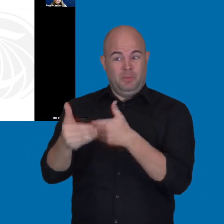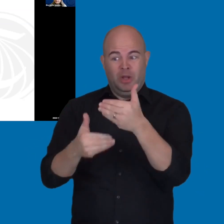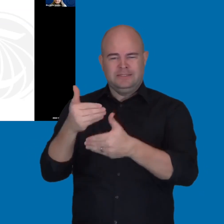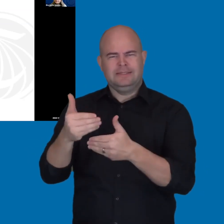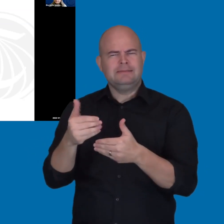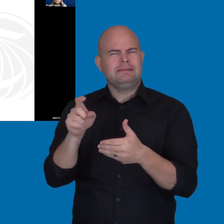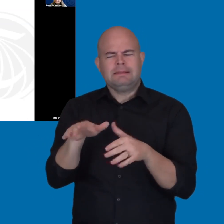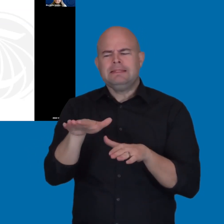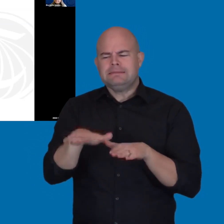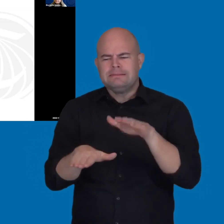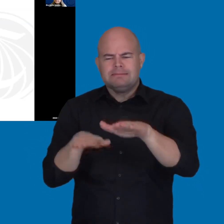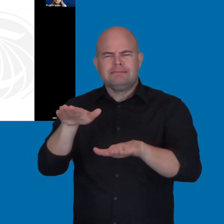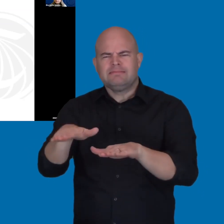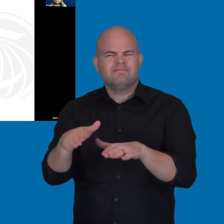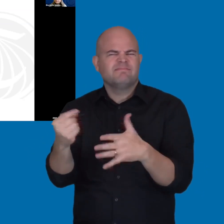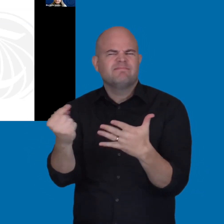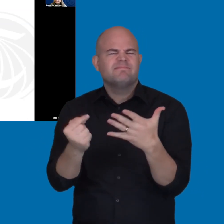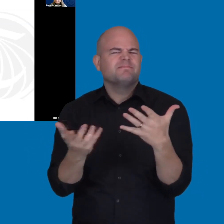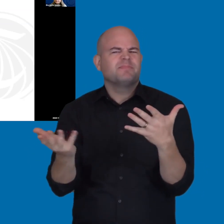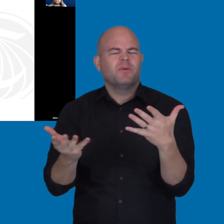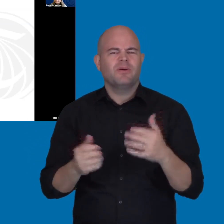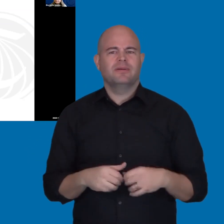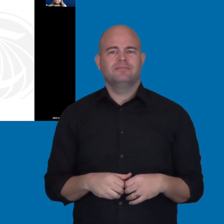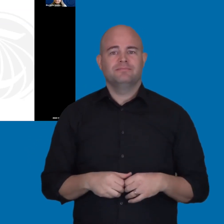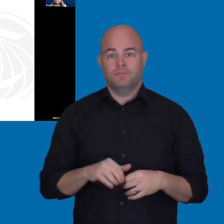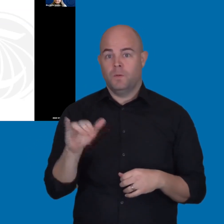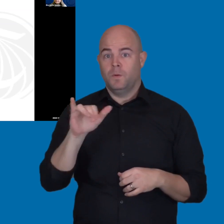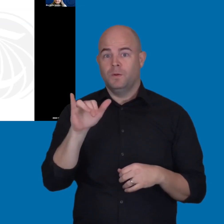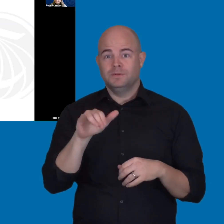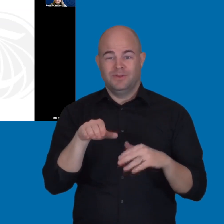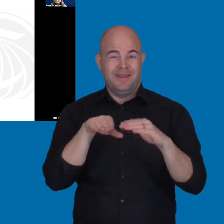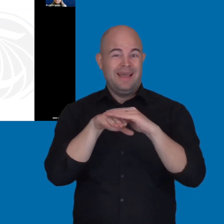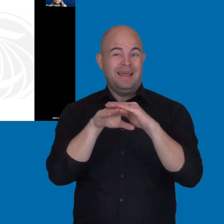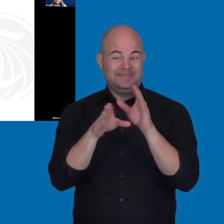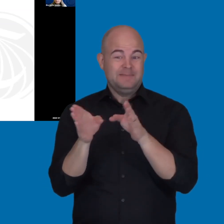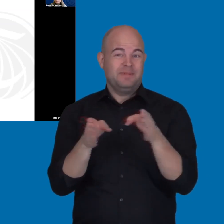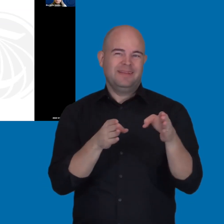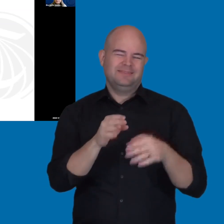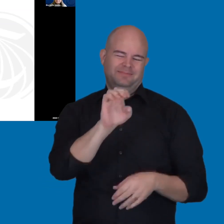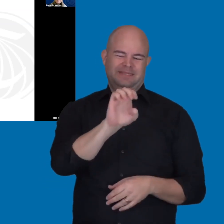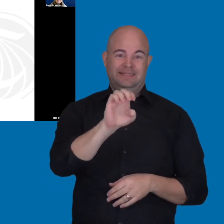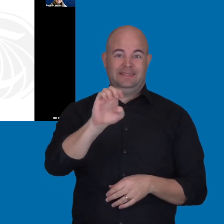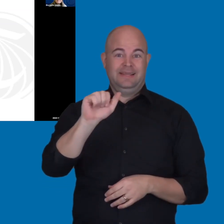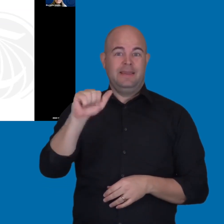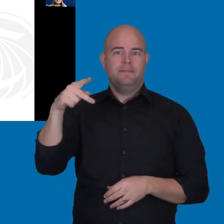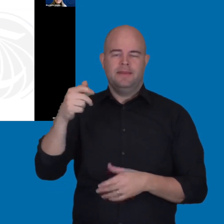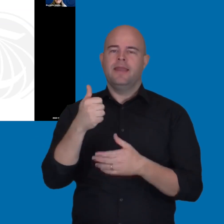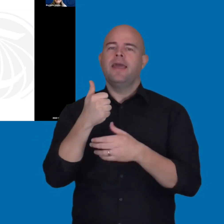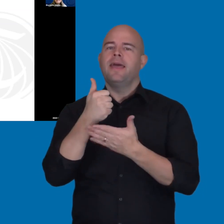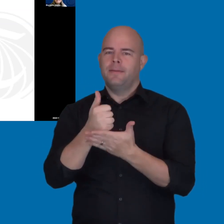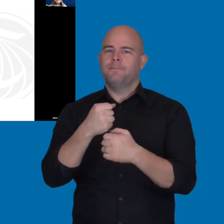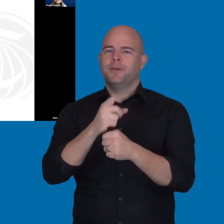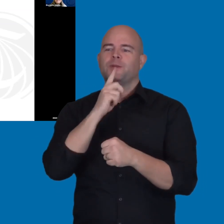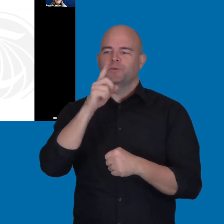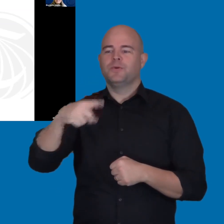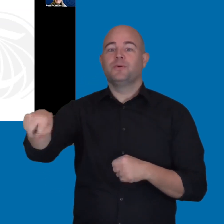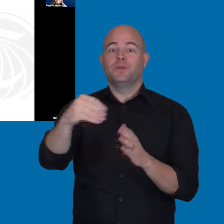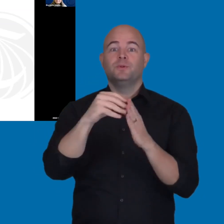And how Equally Effective Alternate Access Plans, EEAAPs help ensure access. All right, Tom. Take it away.